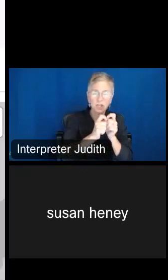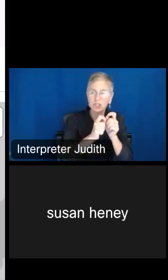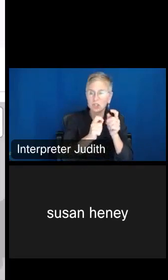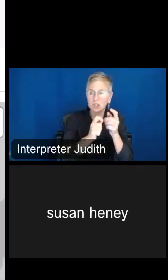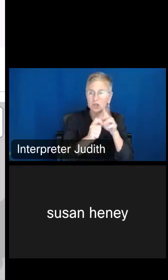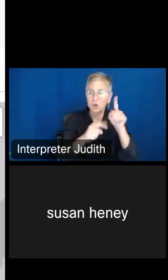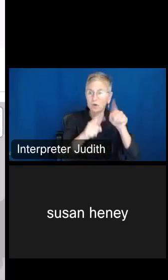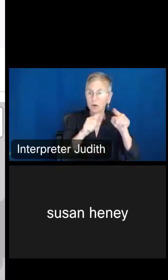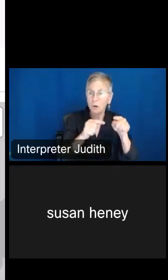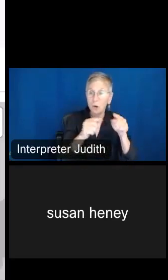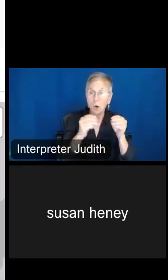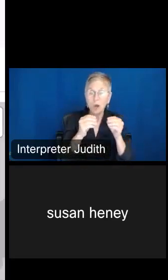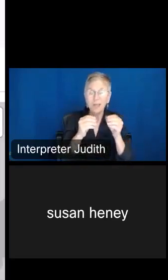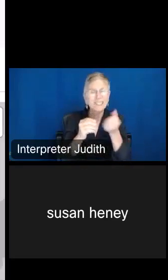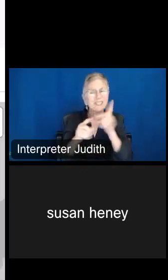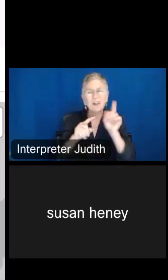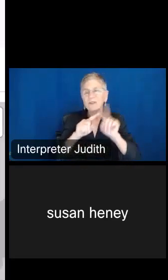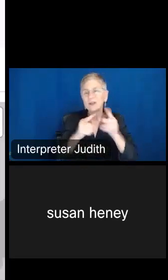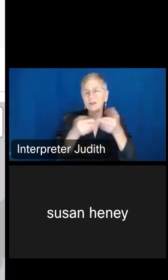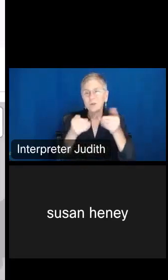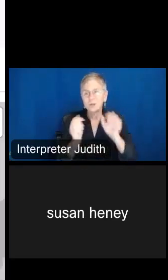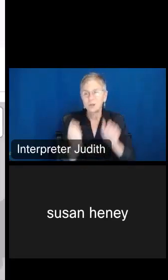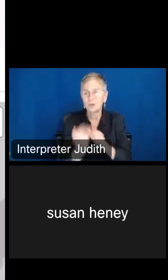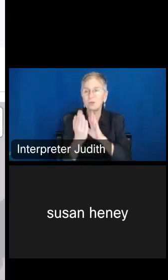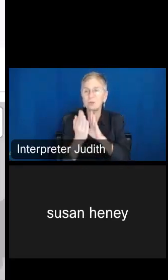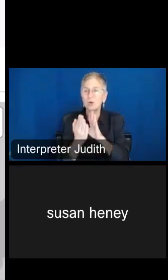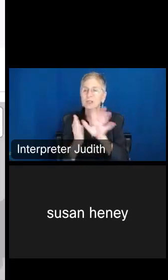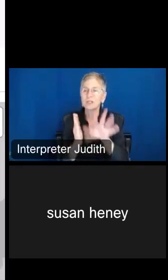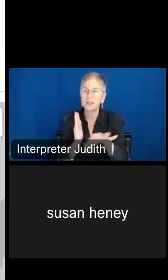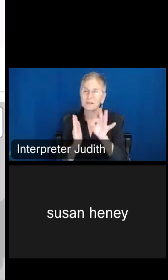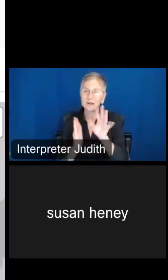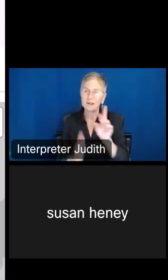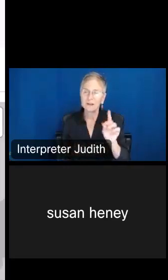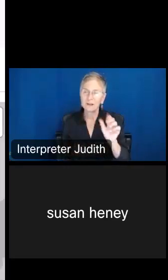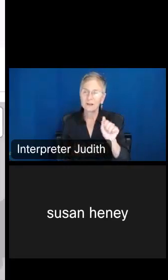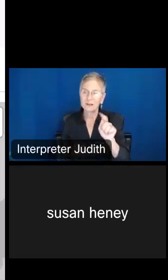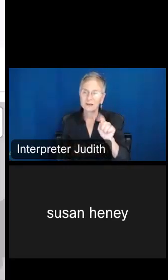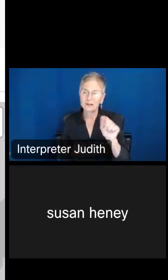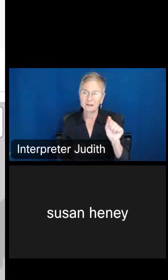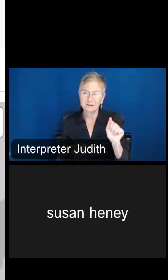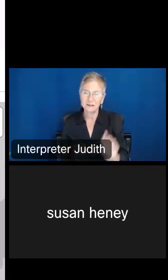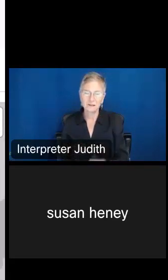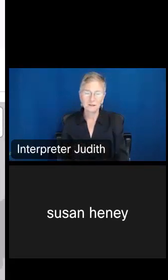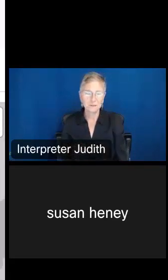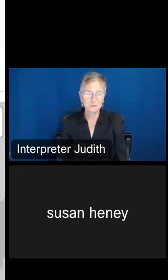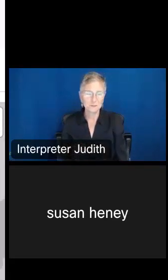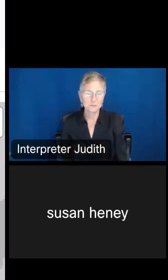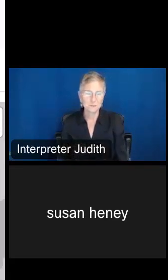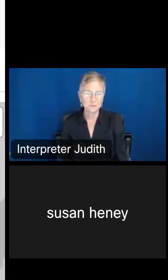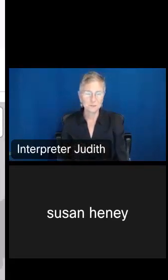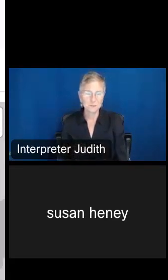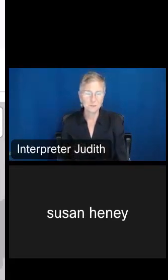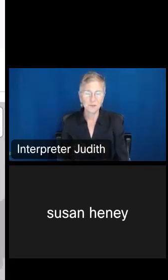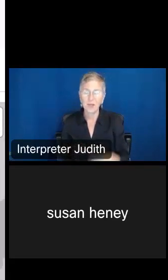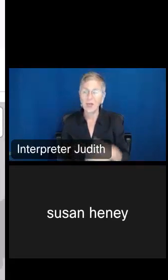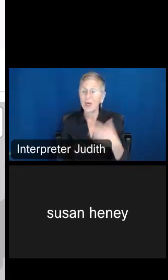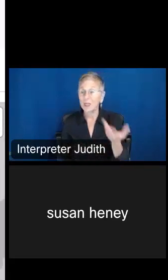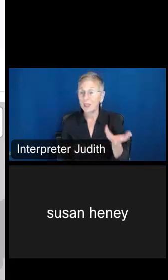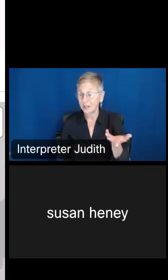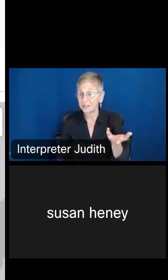more than one way to get to your data. And so here's your 1.6, but you can see here